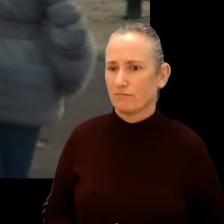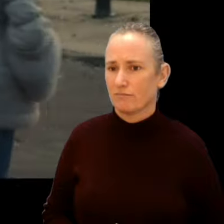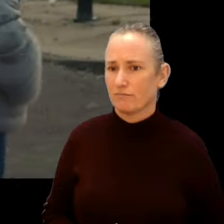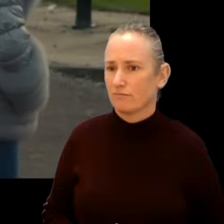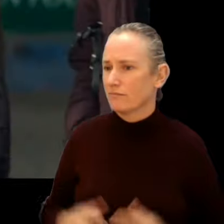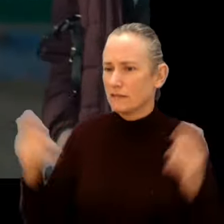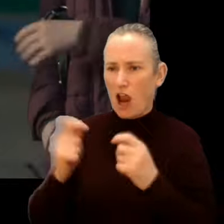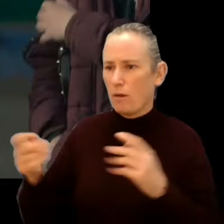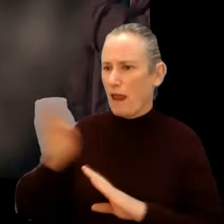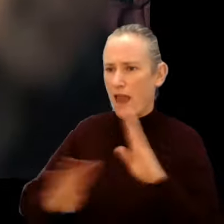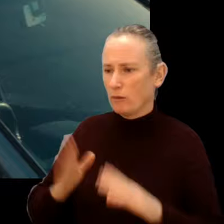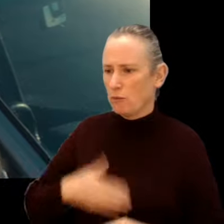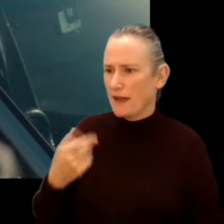That's terrible behaviour, I'm surprised a you